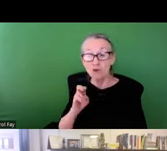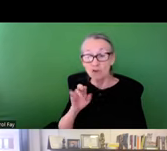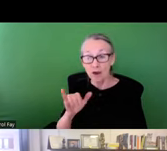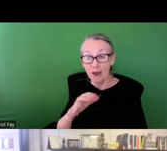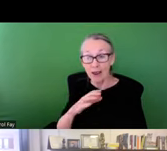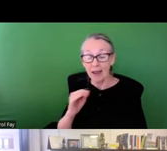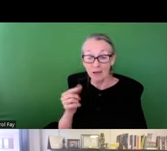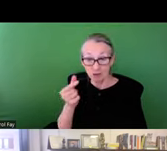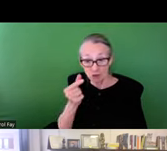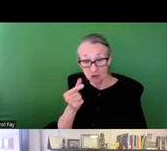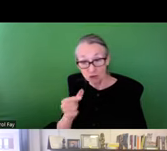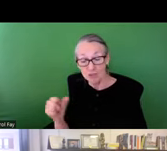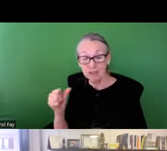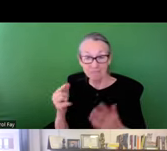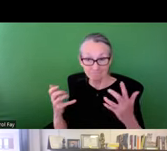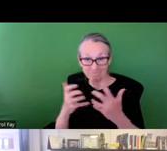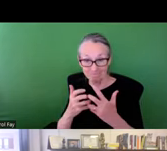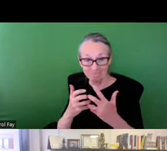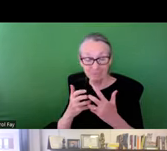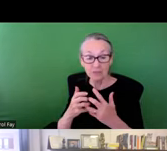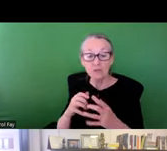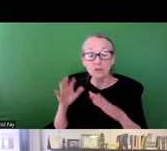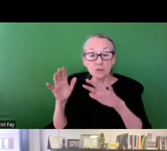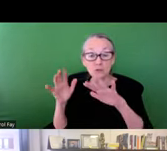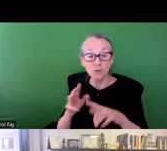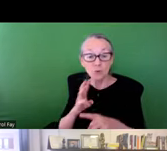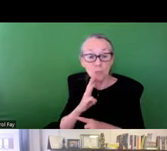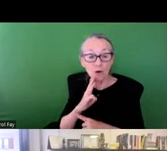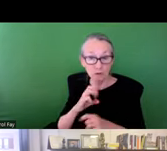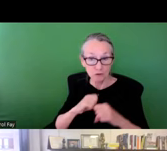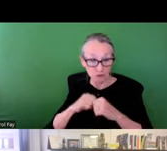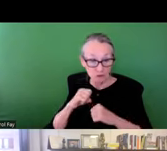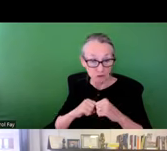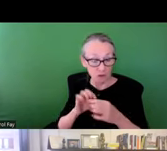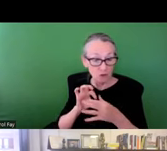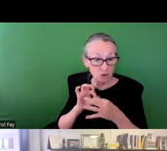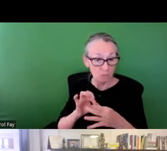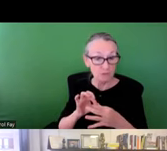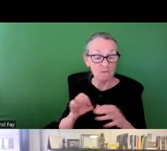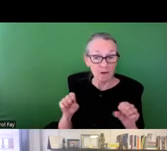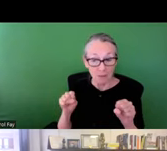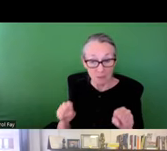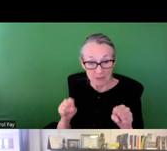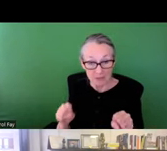while both they are great high-grade green stormwater infrastructures look like in terms of the condition and capacity of the systems